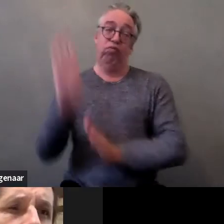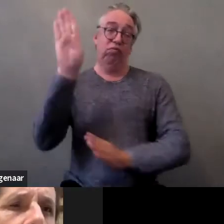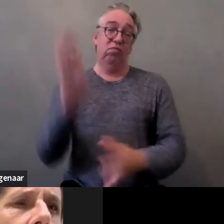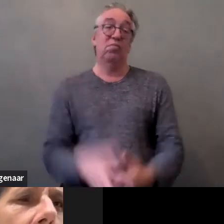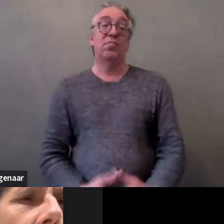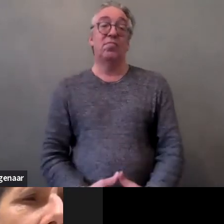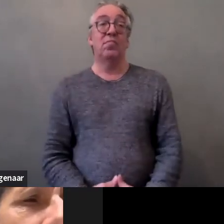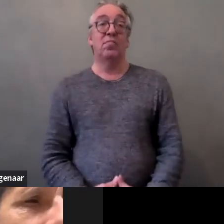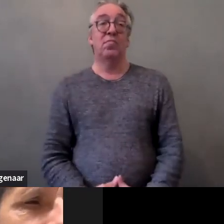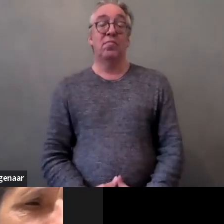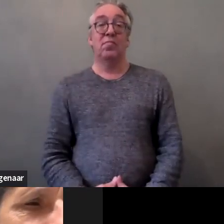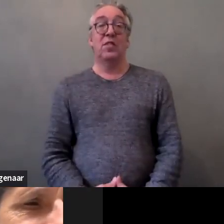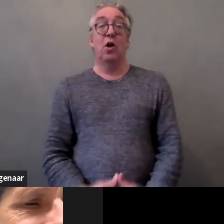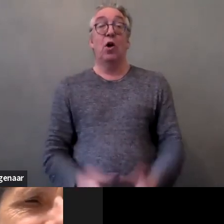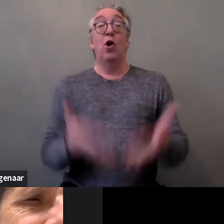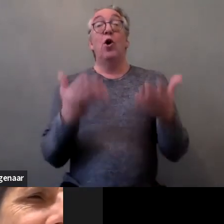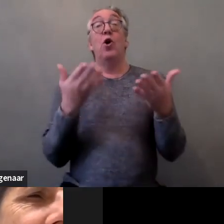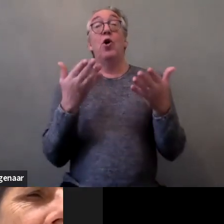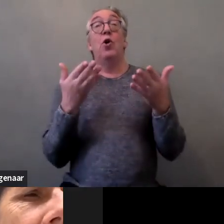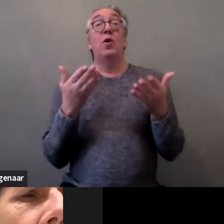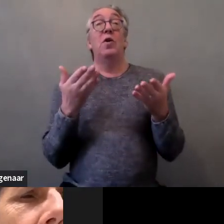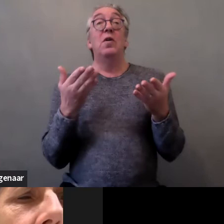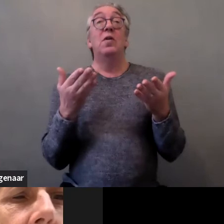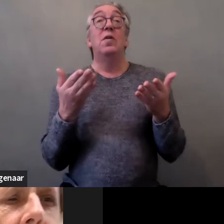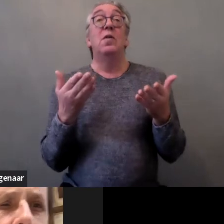So now, I’ll tell you quickly the causes of underreporting...